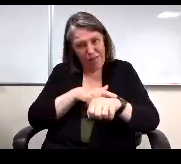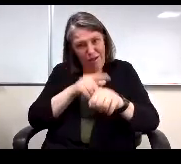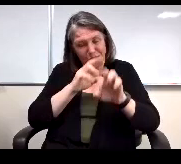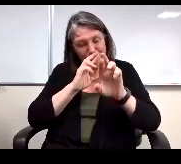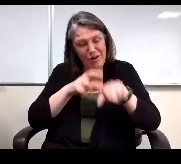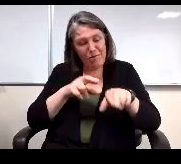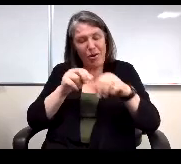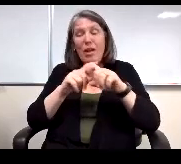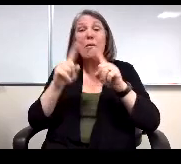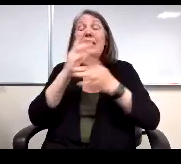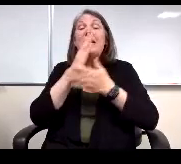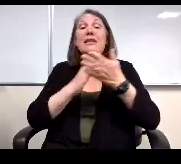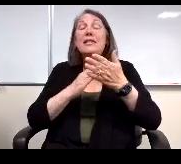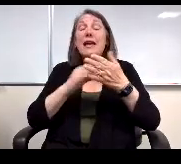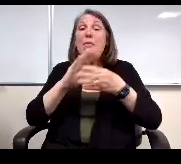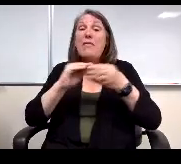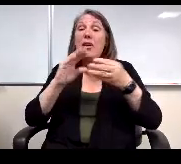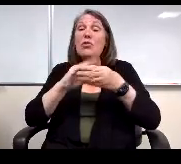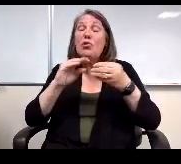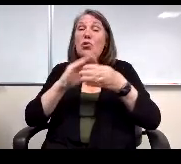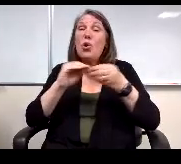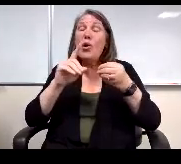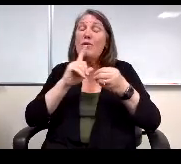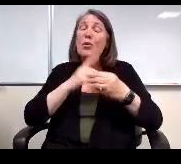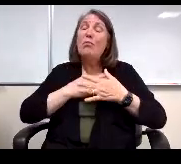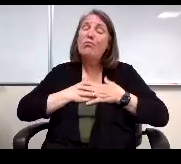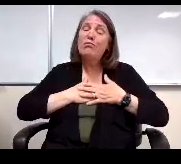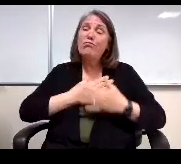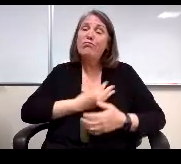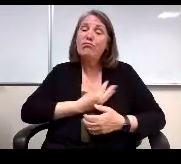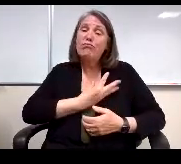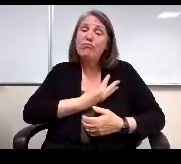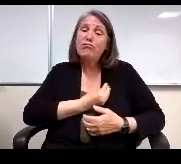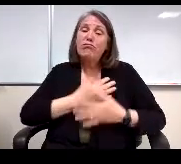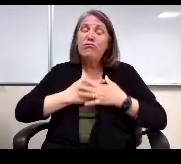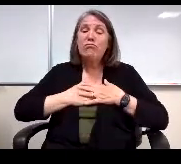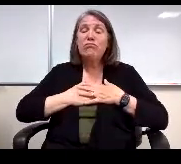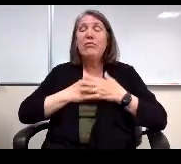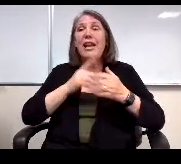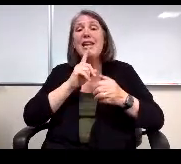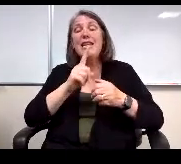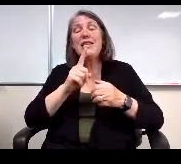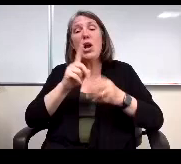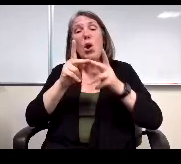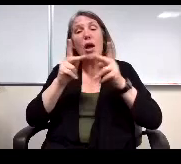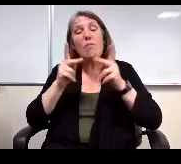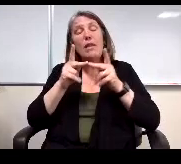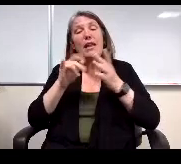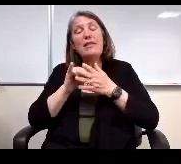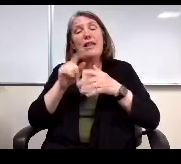were pretty endearing. And is there a place that you post that so that families can see that?